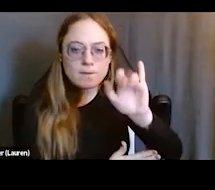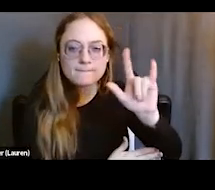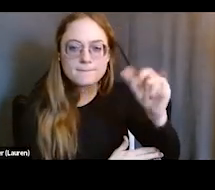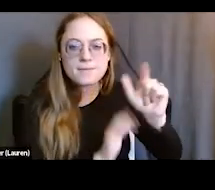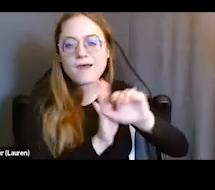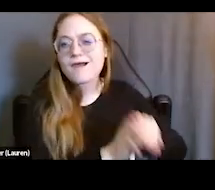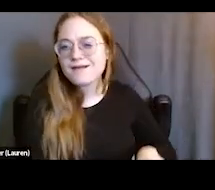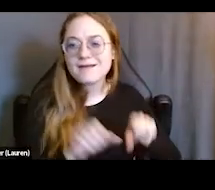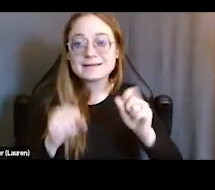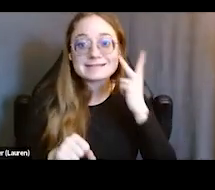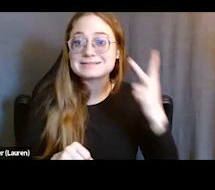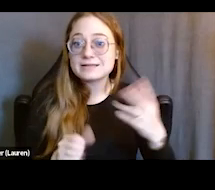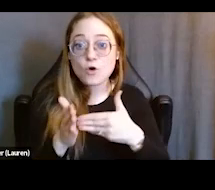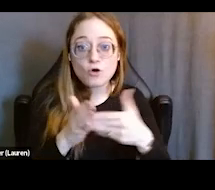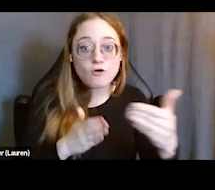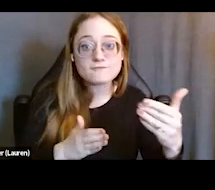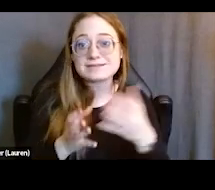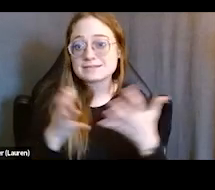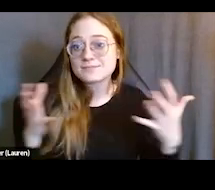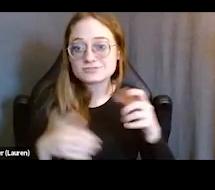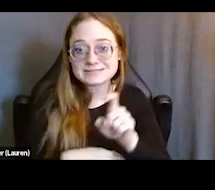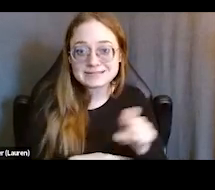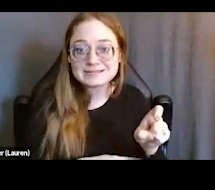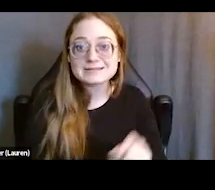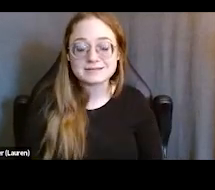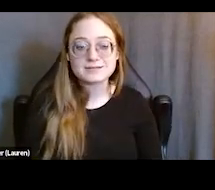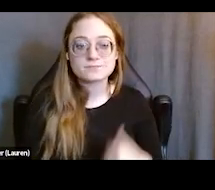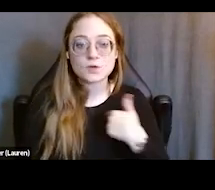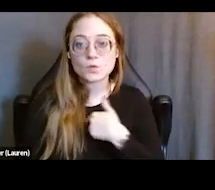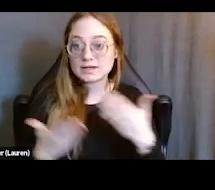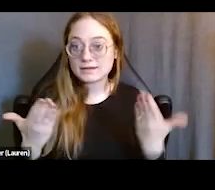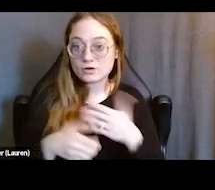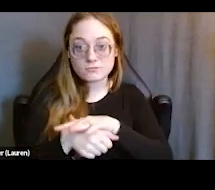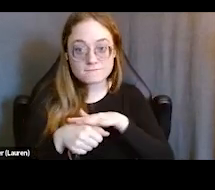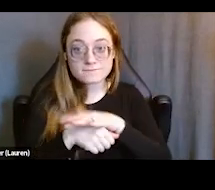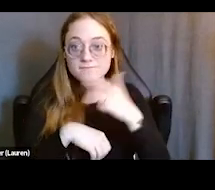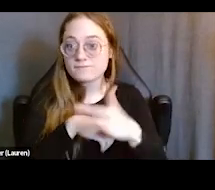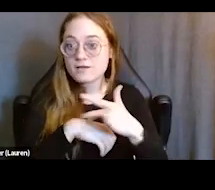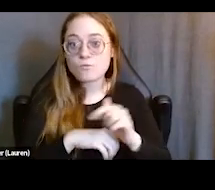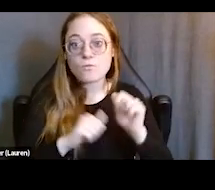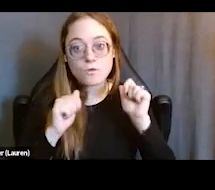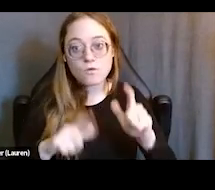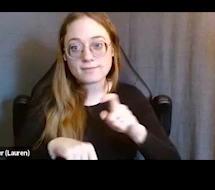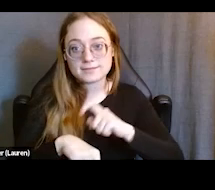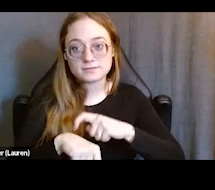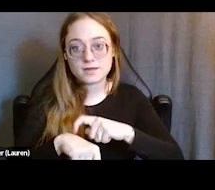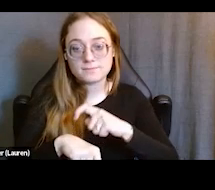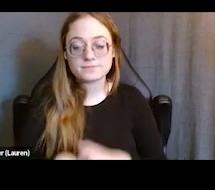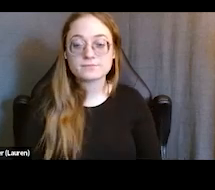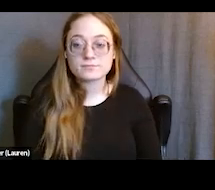or as much as they need to. And we are here on site all the time and we are also now assessing young adults